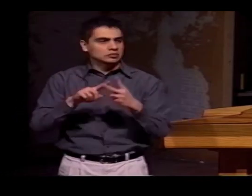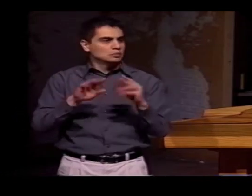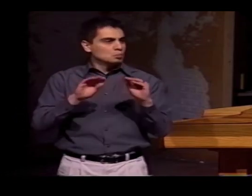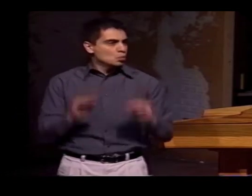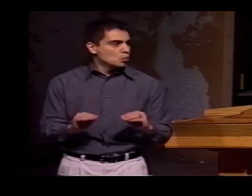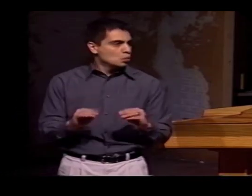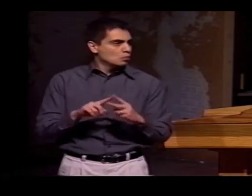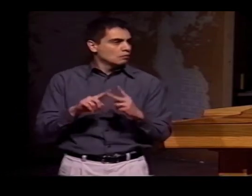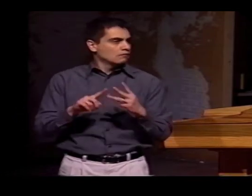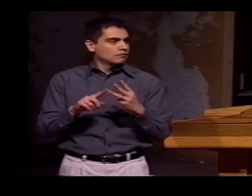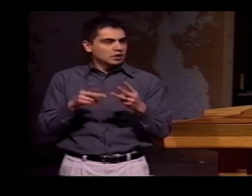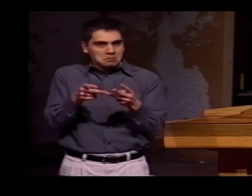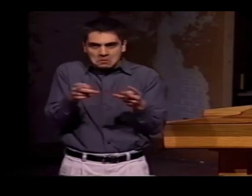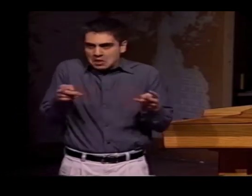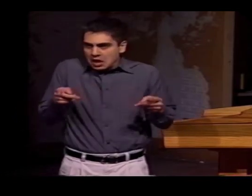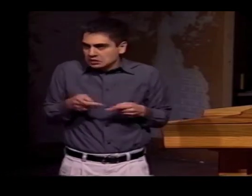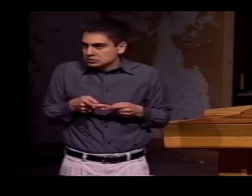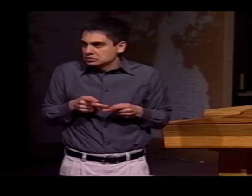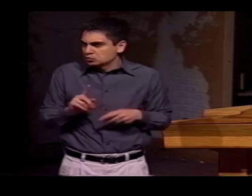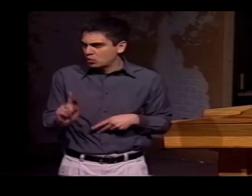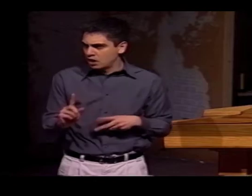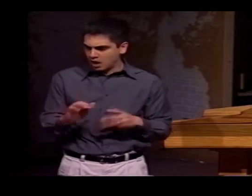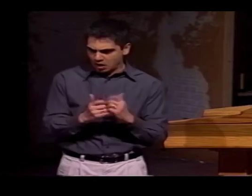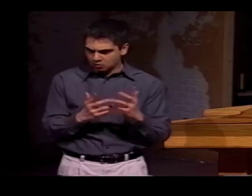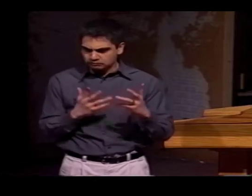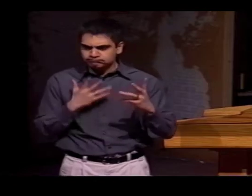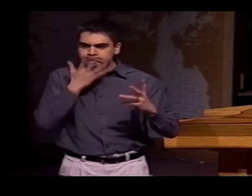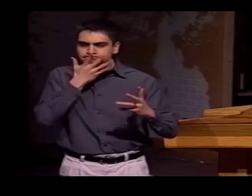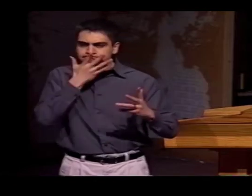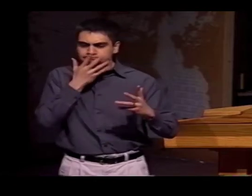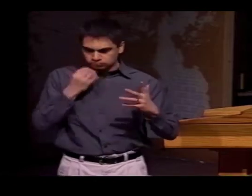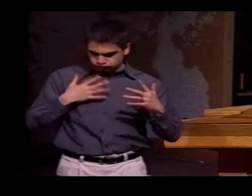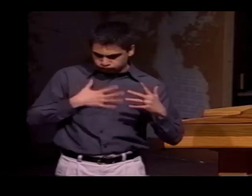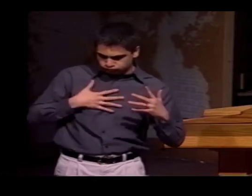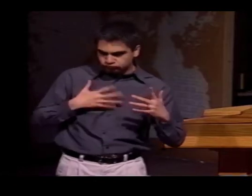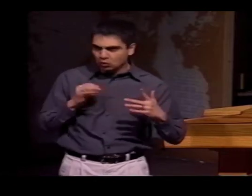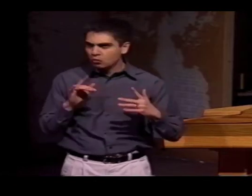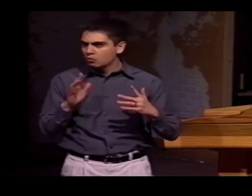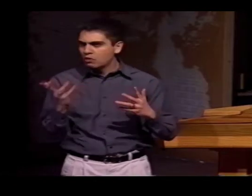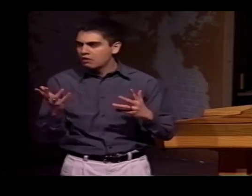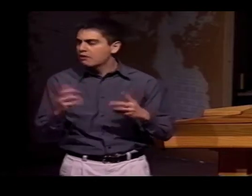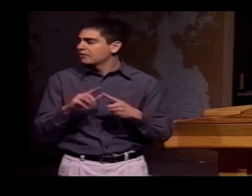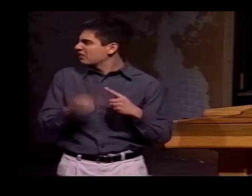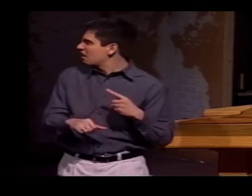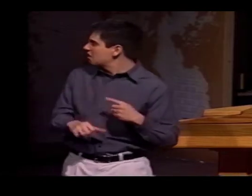IT MEANS THE MOVEMENT OF THE SIGN, THE PLACEMENT OF THE SIGN,